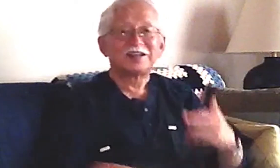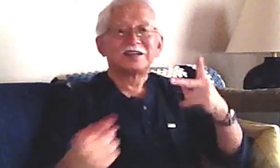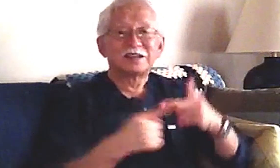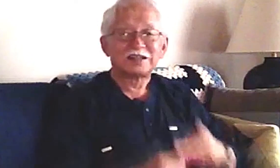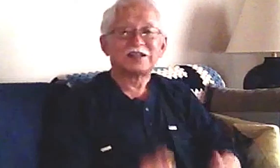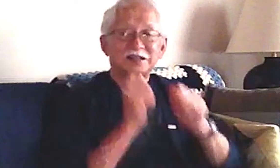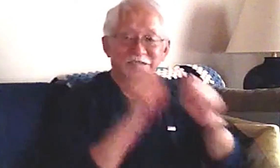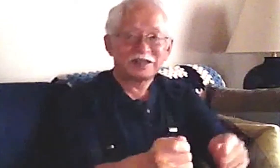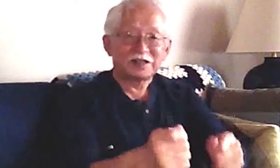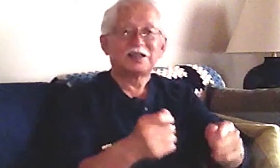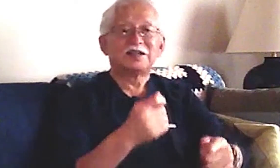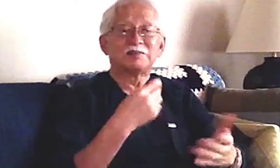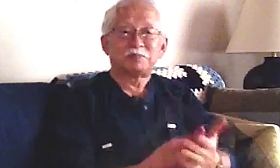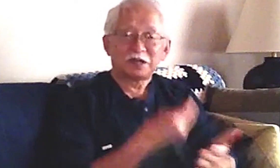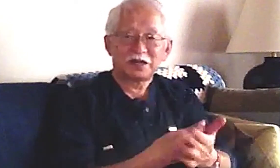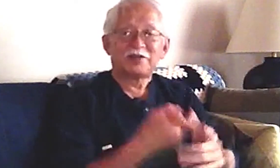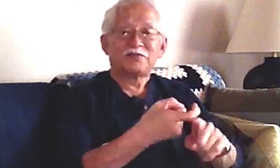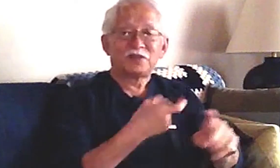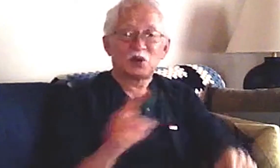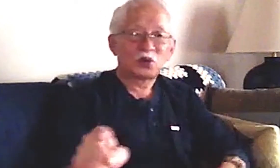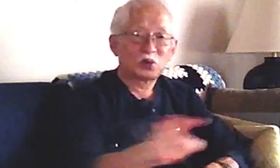Individuals like yourself.